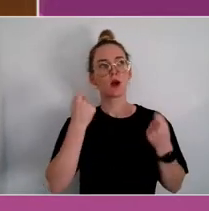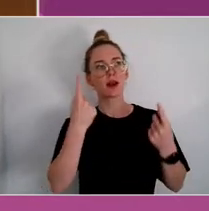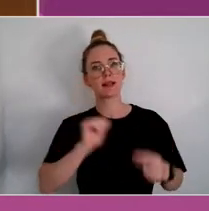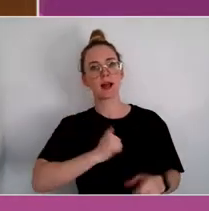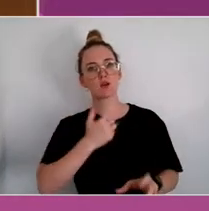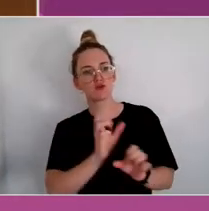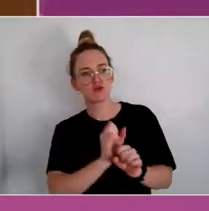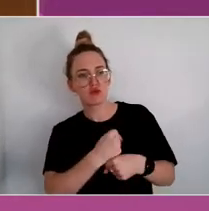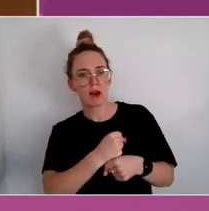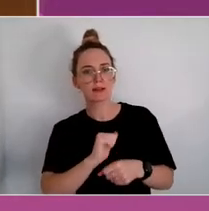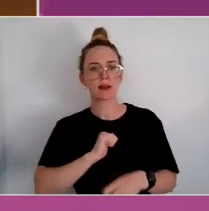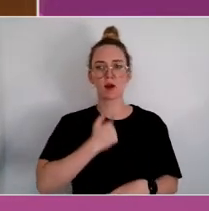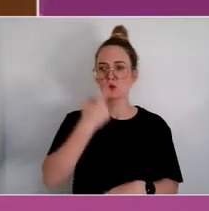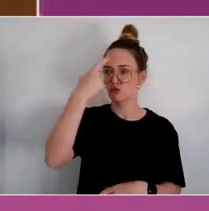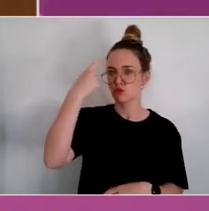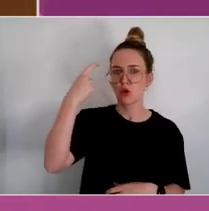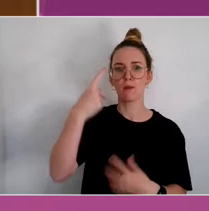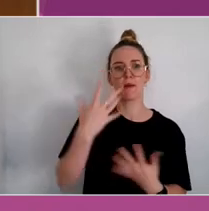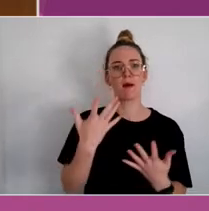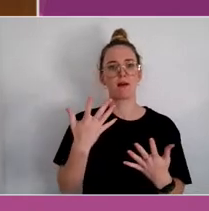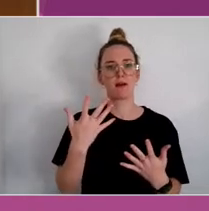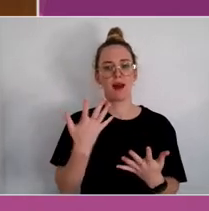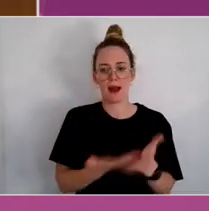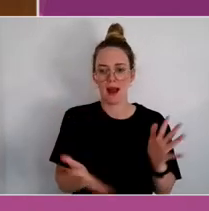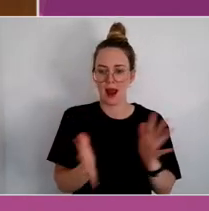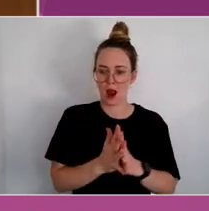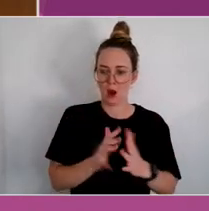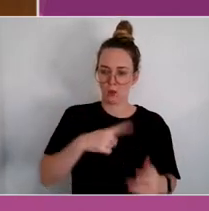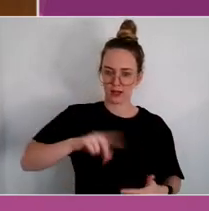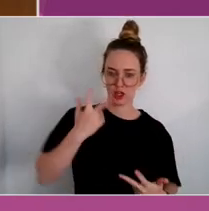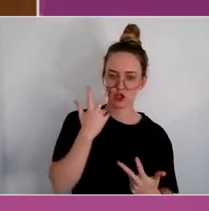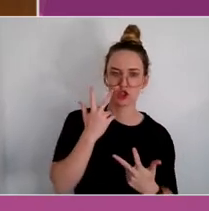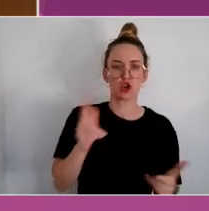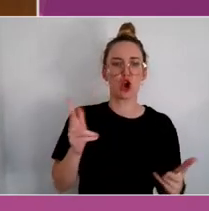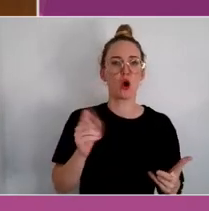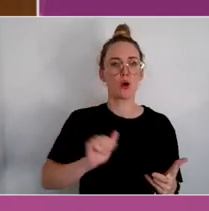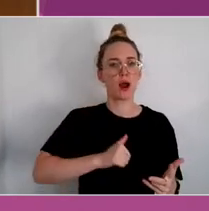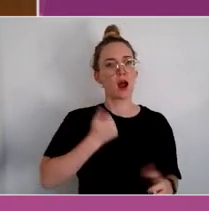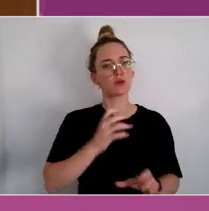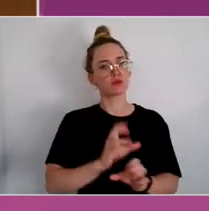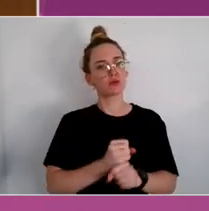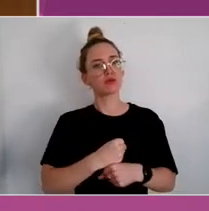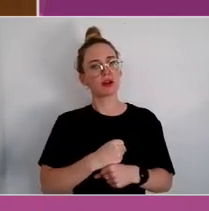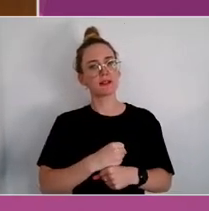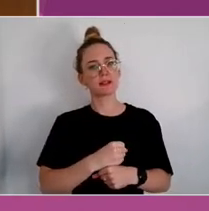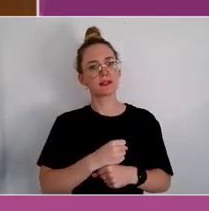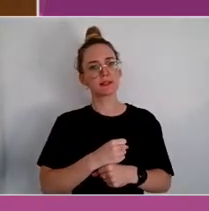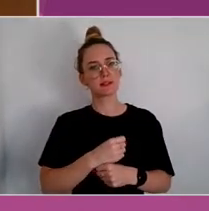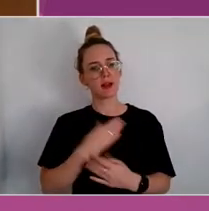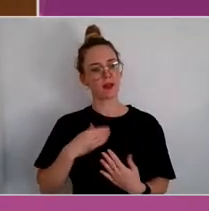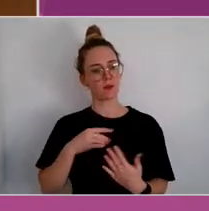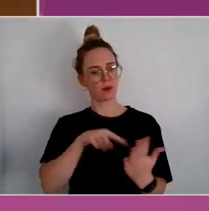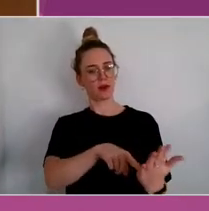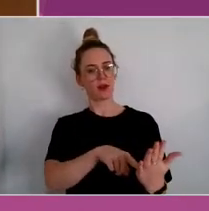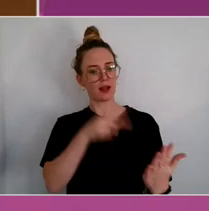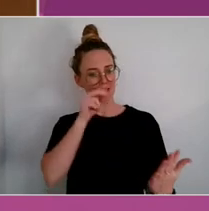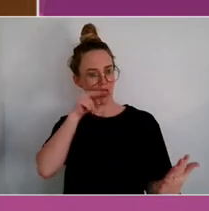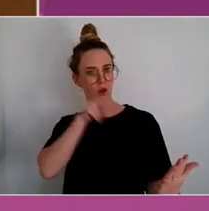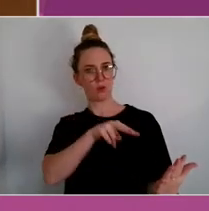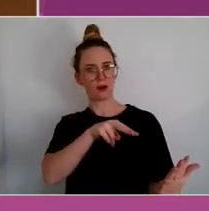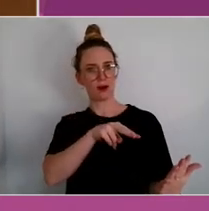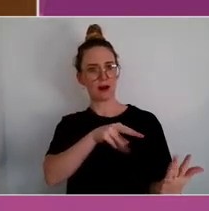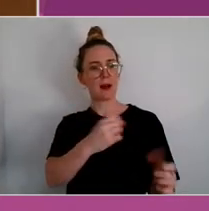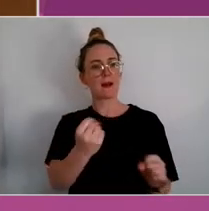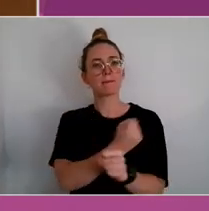And a way of representing that distress so that we can look at it, make change, share